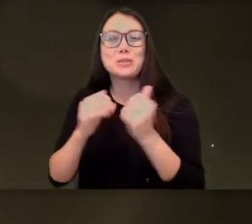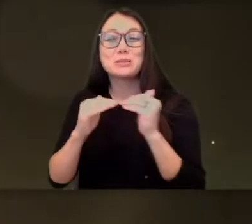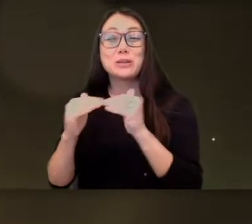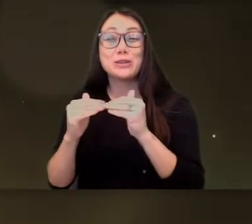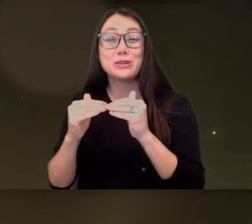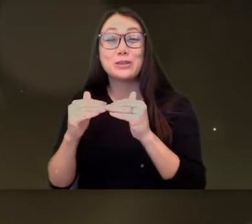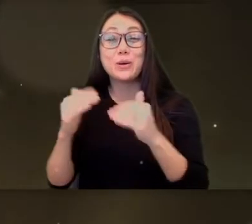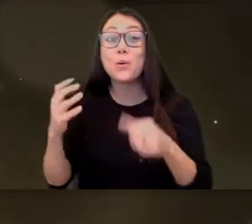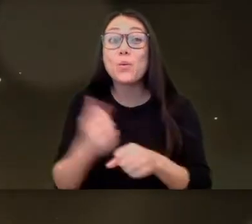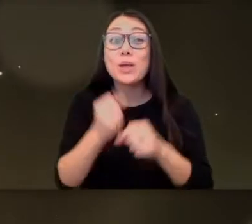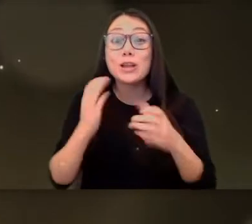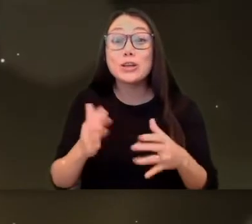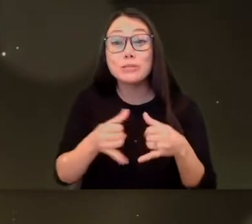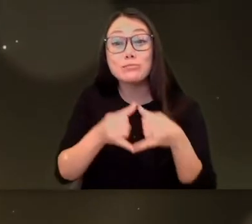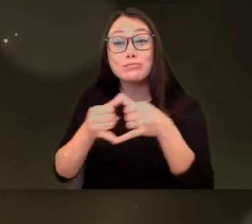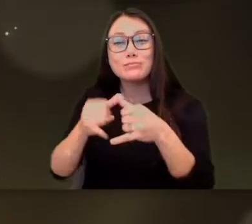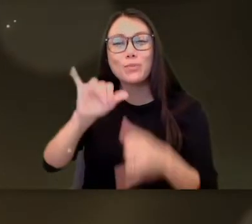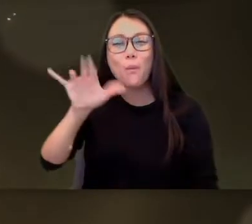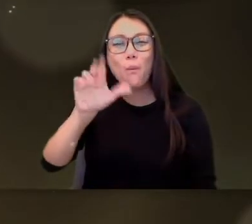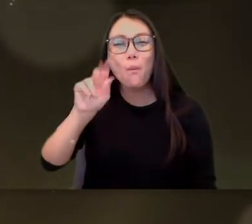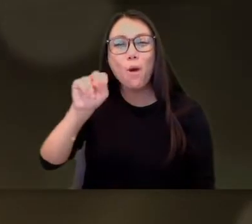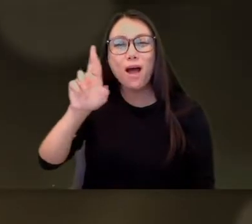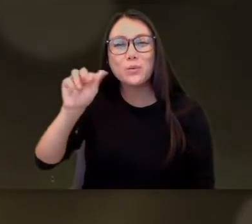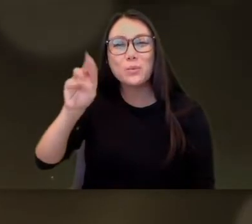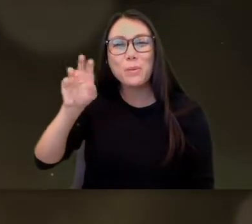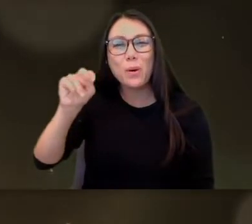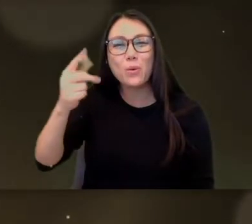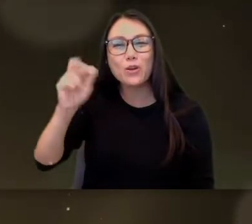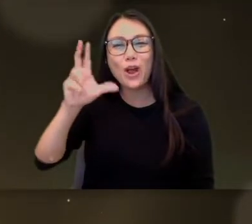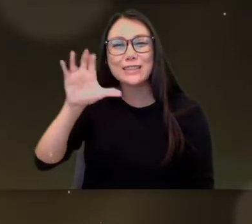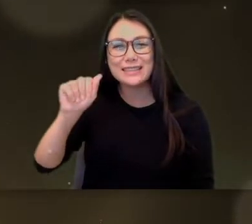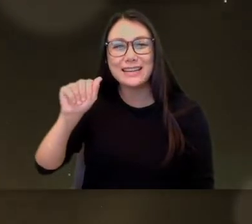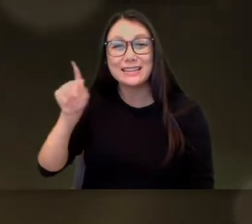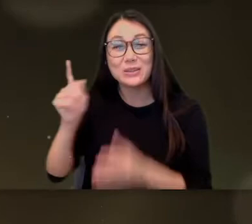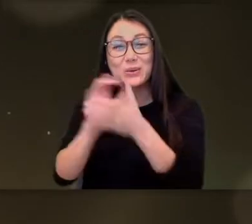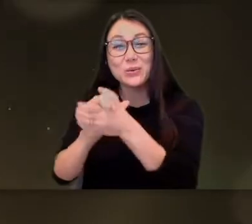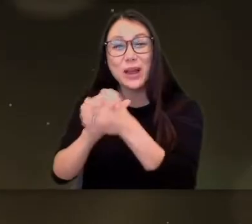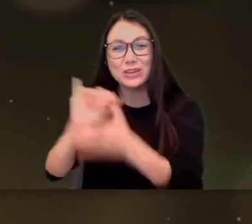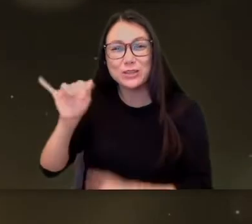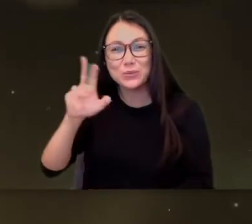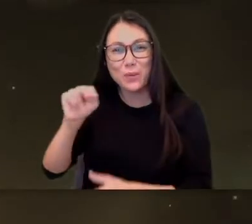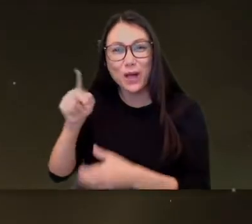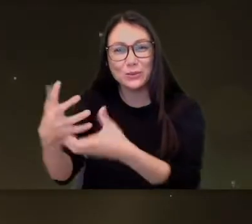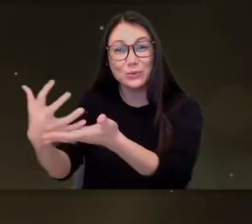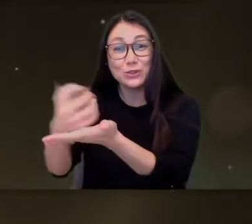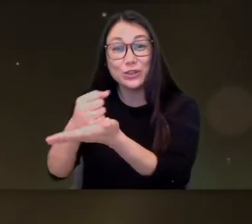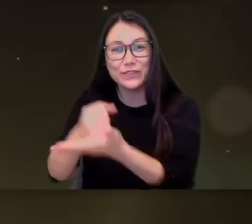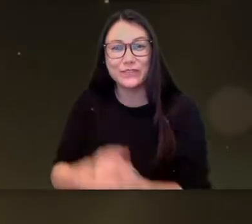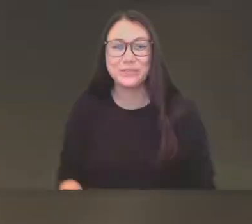AND THE WINNER IS AND THE RECIPIENT IS JUAN RAMON GARCIA CONGRATULATIONS JUAN YOU DESERVE IT